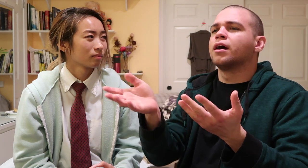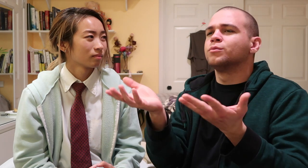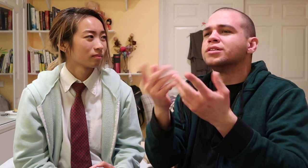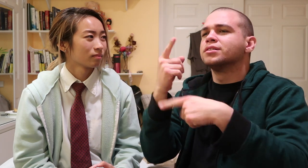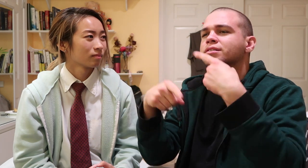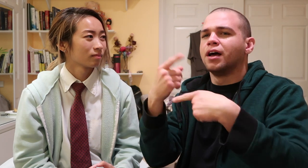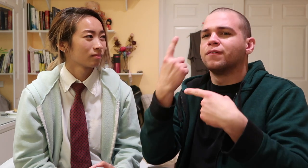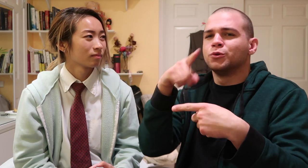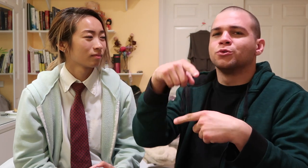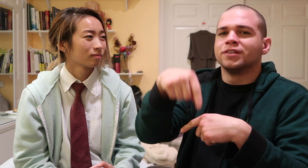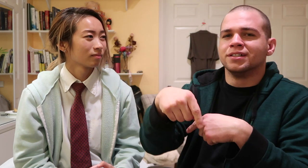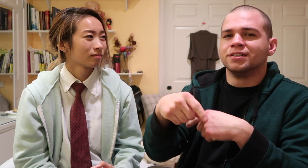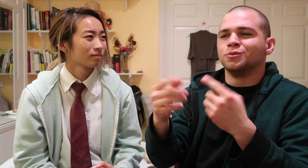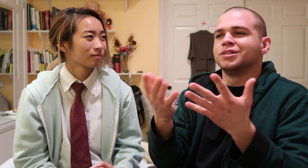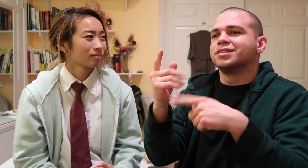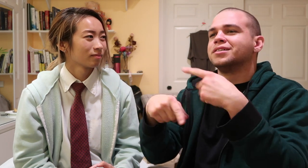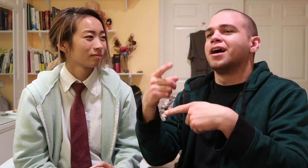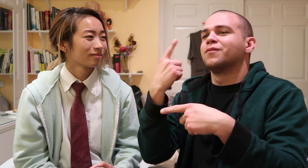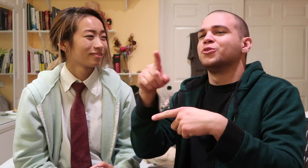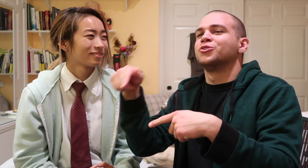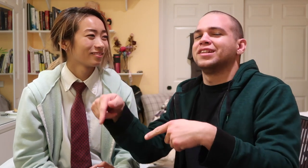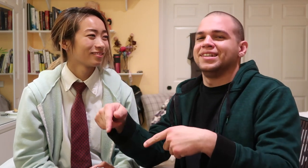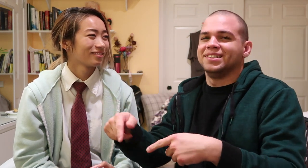"hey, what's the sign for this, what's the sign for this?"